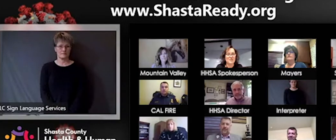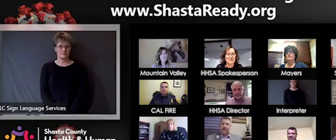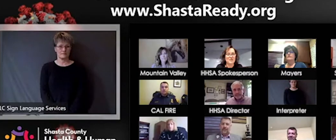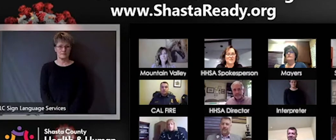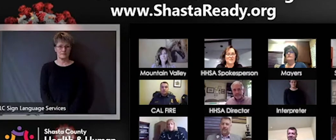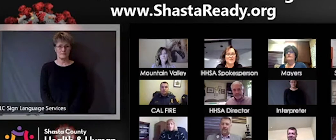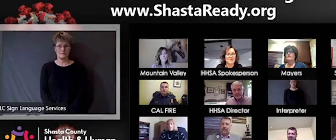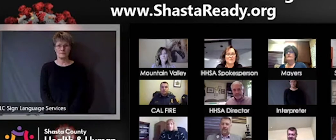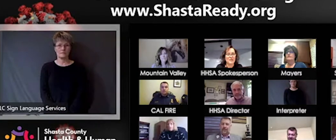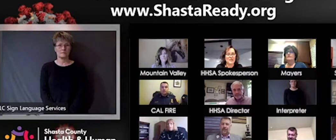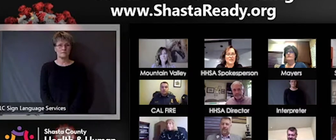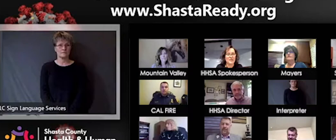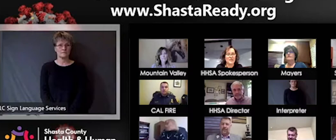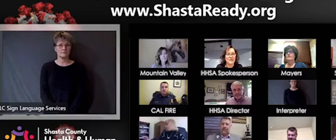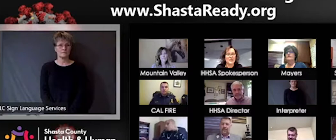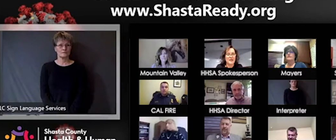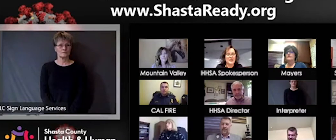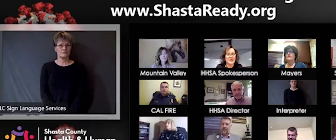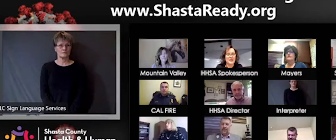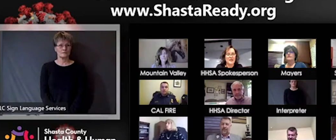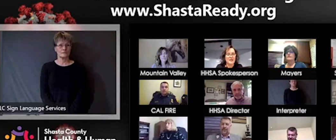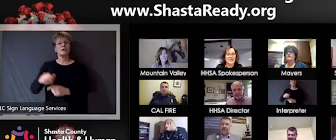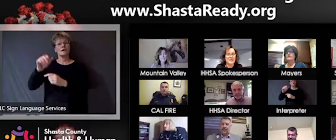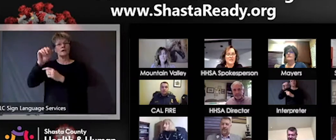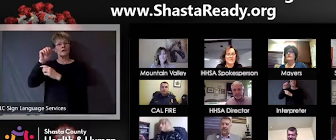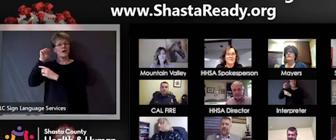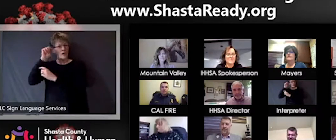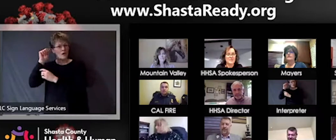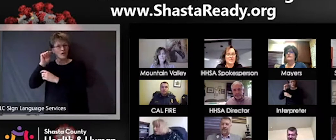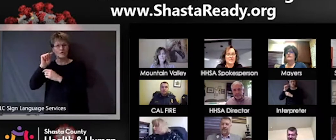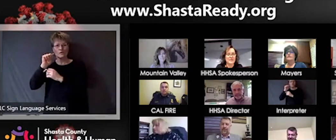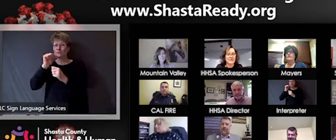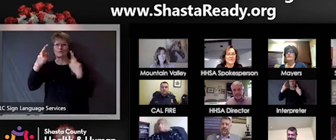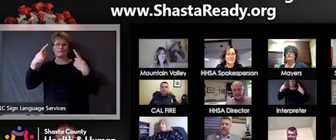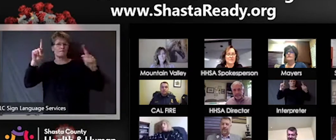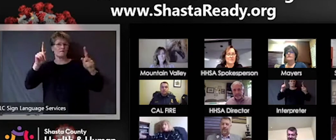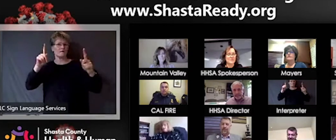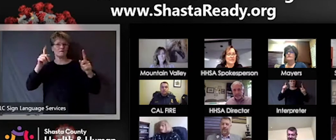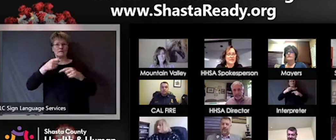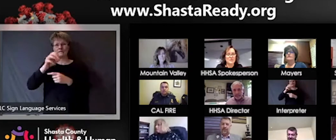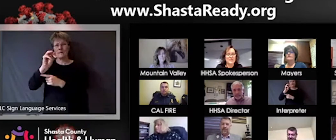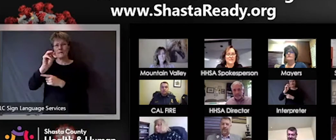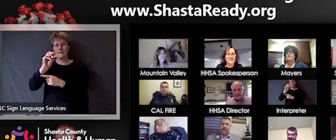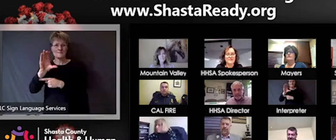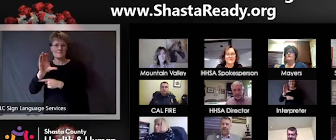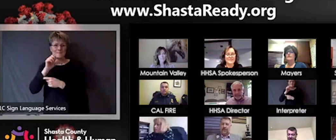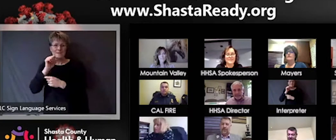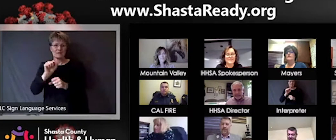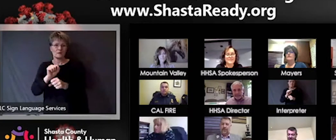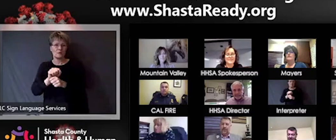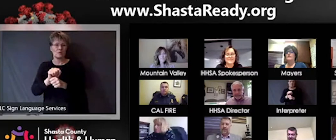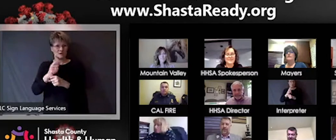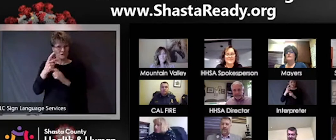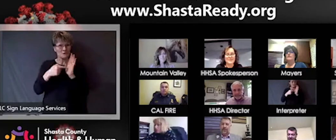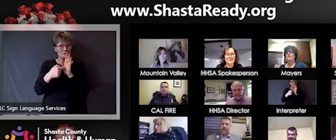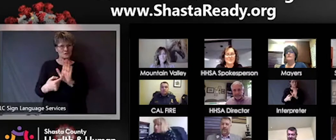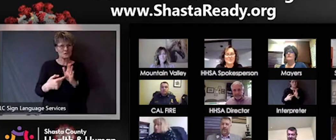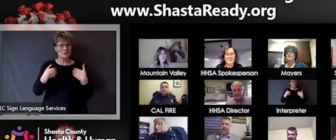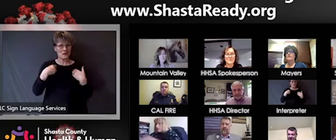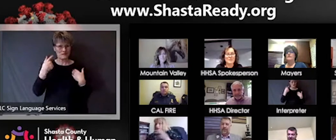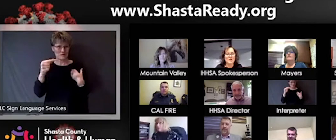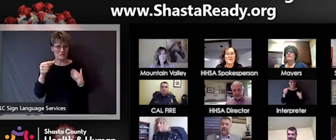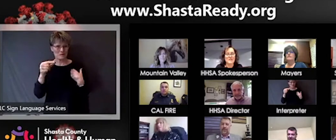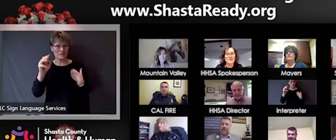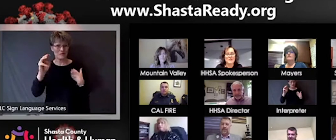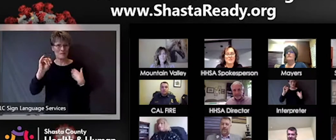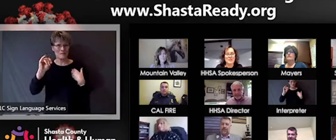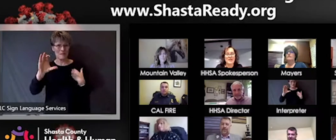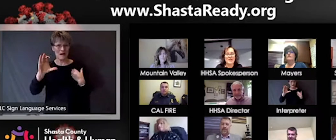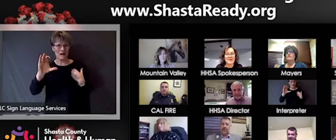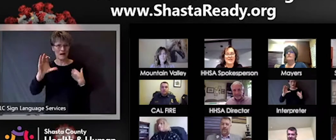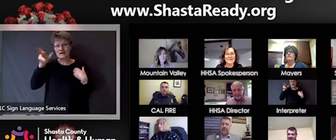Paige your audio is not working. Did the light is green...Mr. Pontes feels